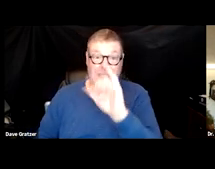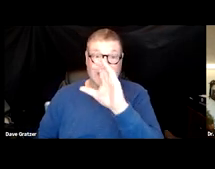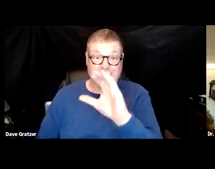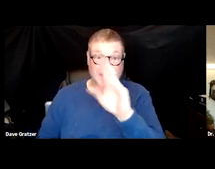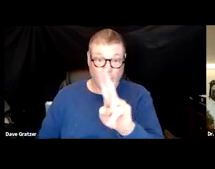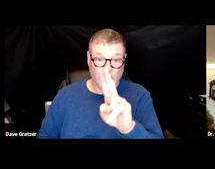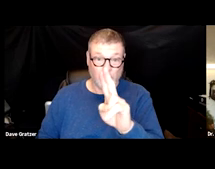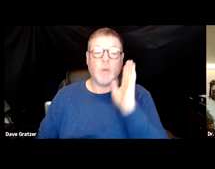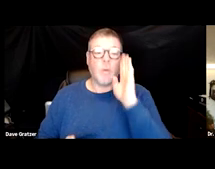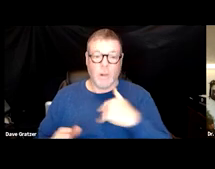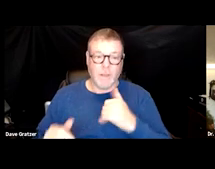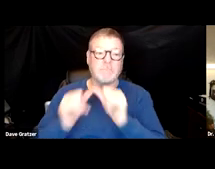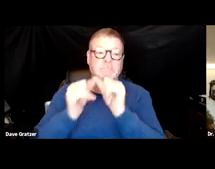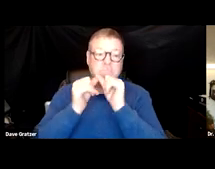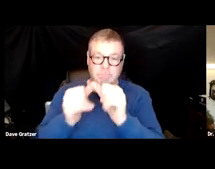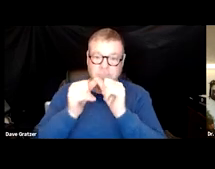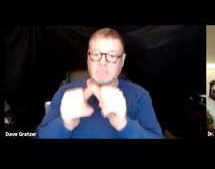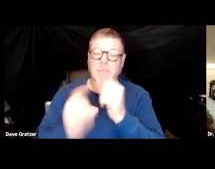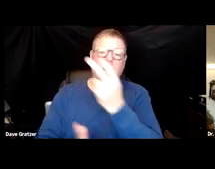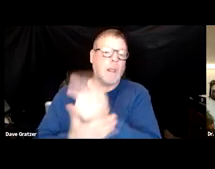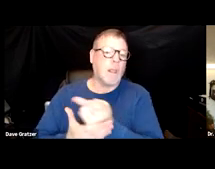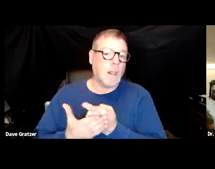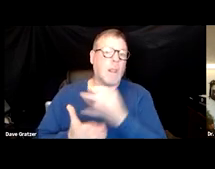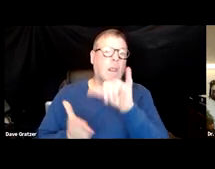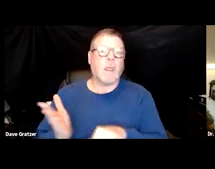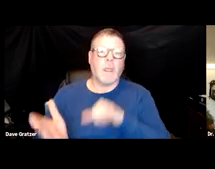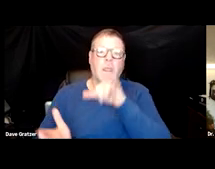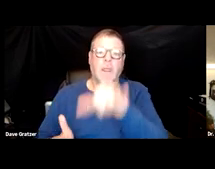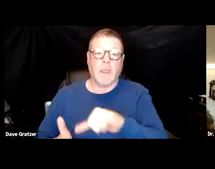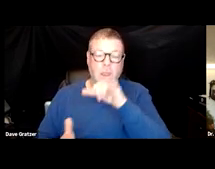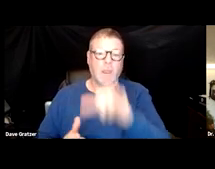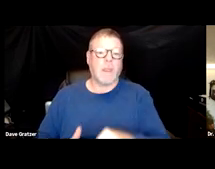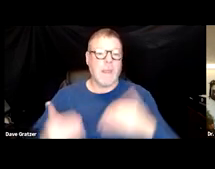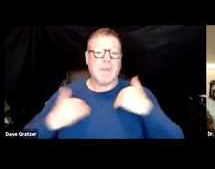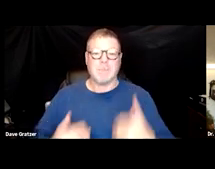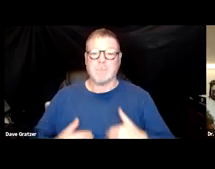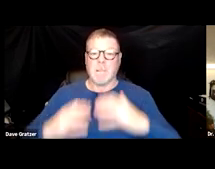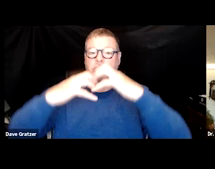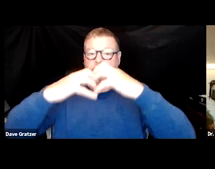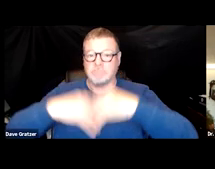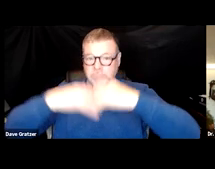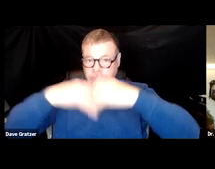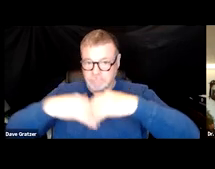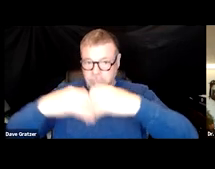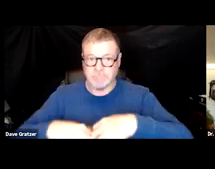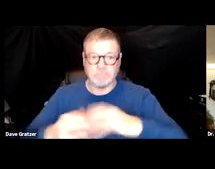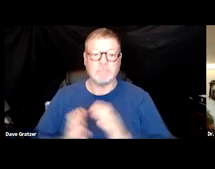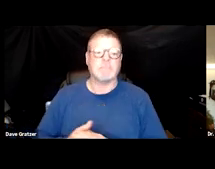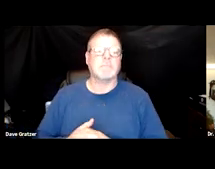will have consequences of just lying there, atrophy. What's called critical illness myopathy,